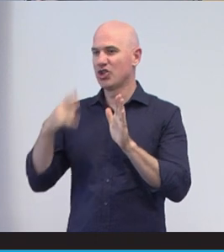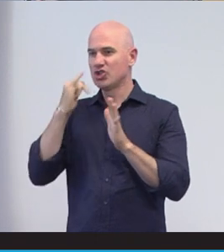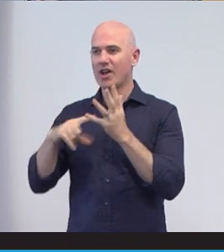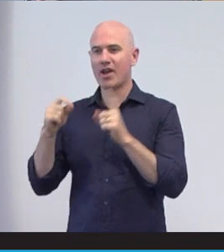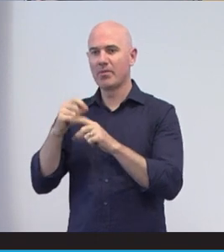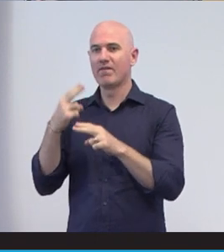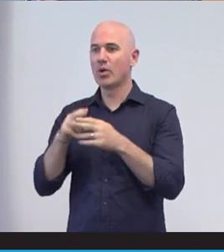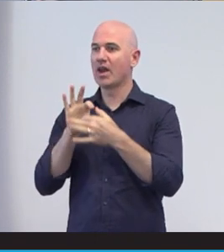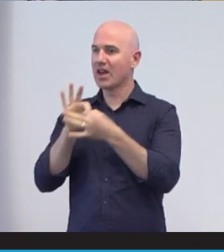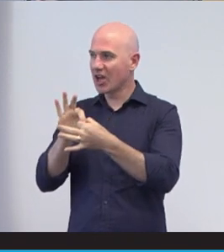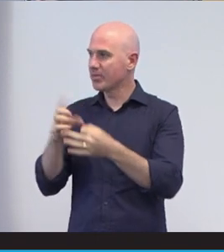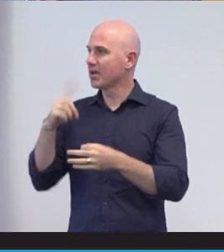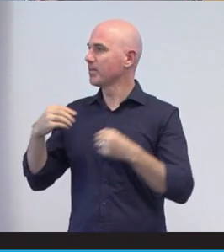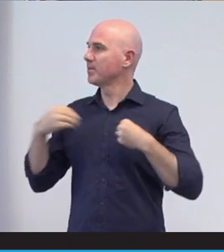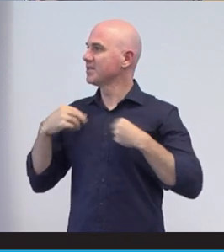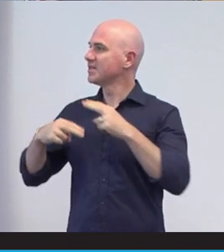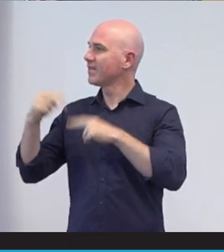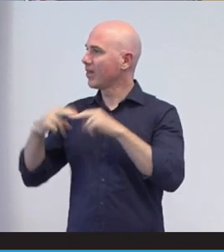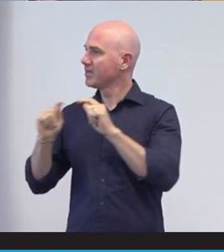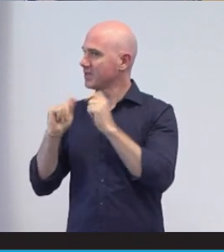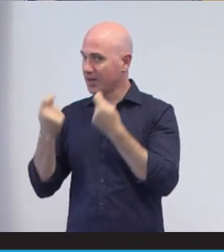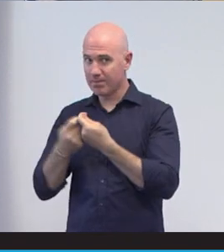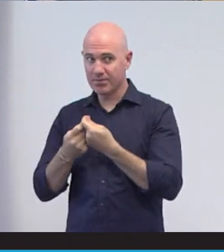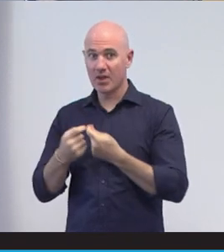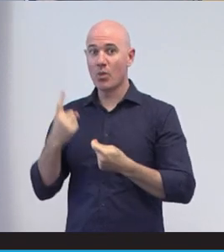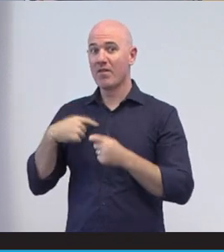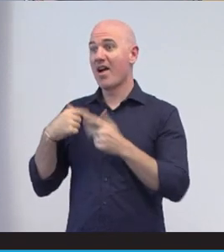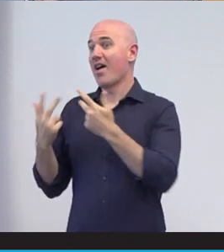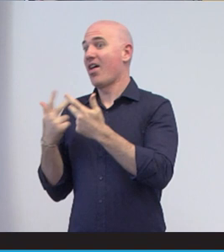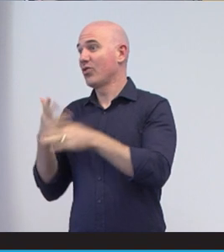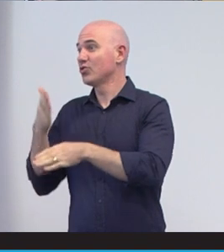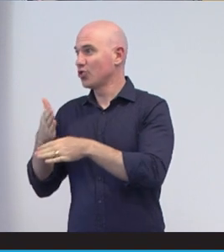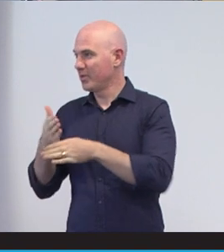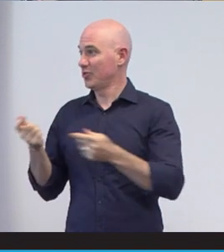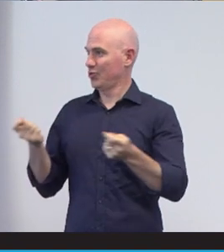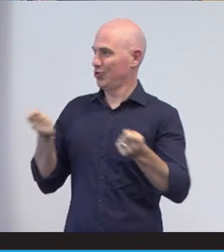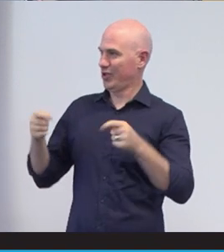and business development team. And one of my other jobs is chairing the Queensland Primary